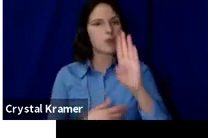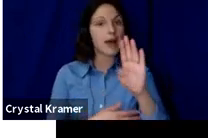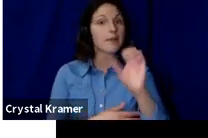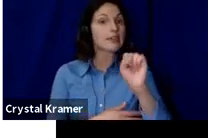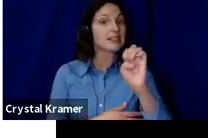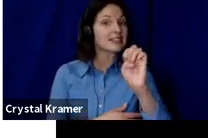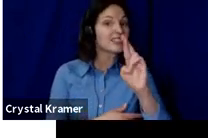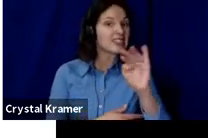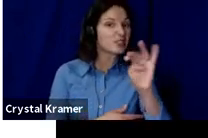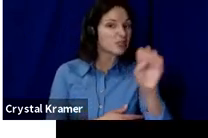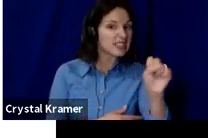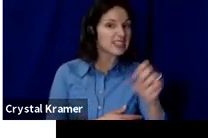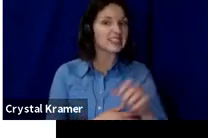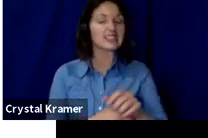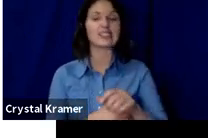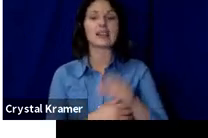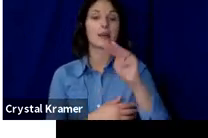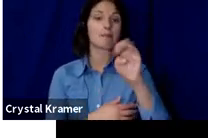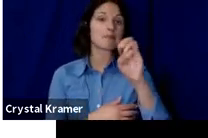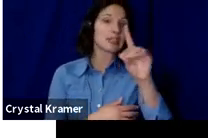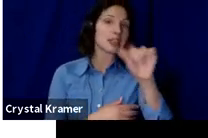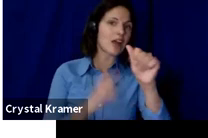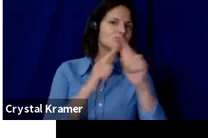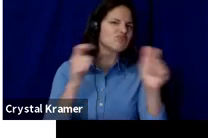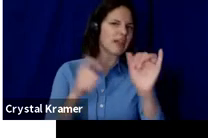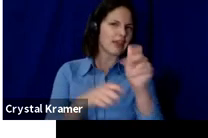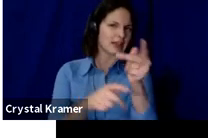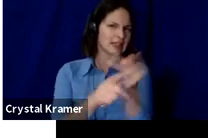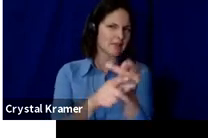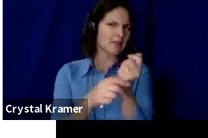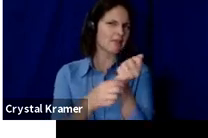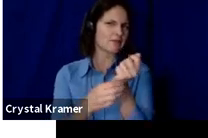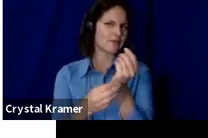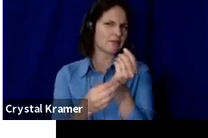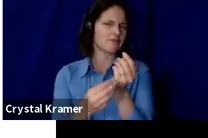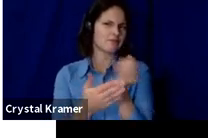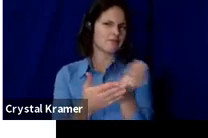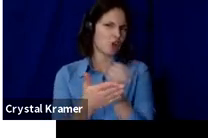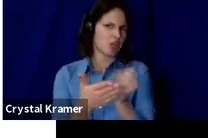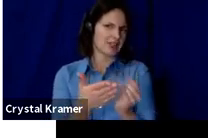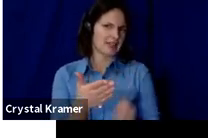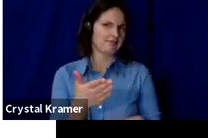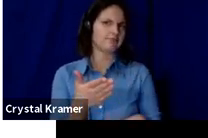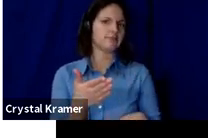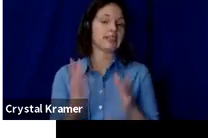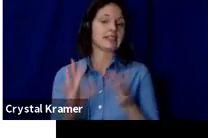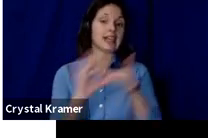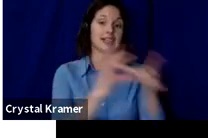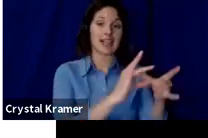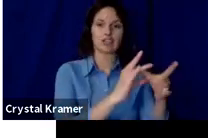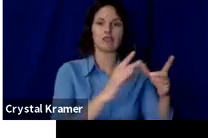connected to distributers and it also has a unique feature in it has direct‑purchase